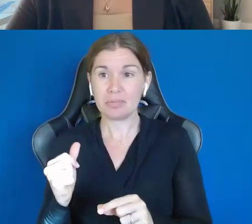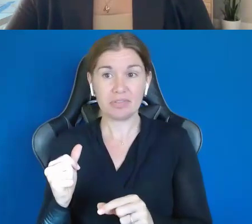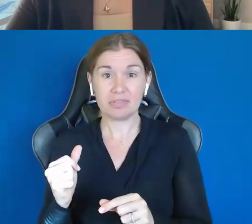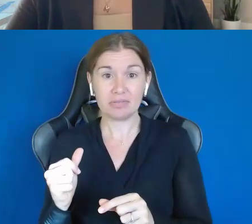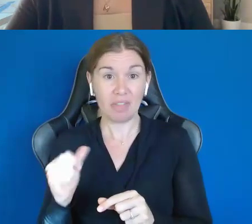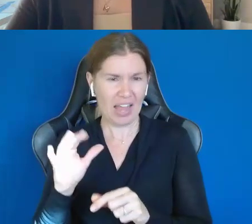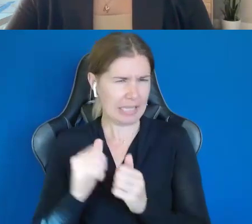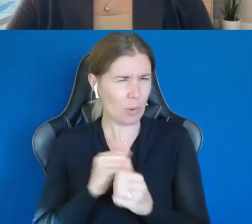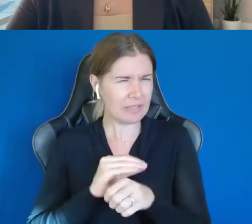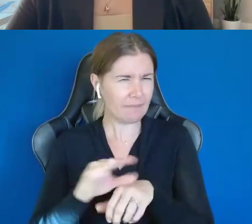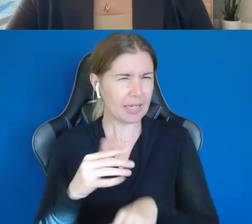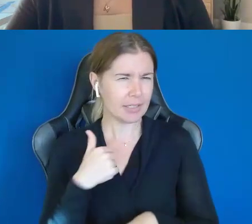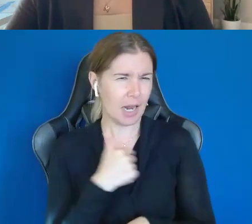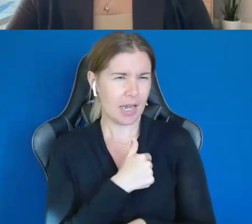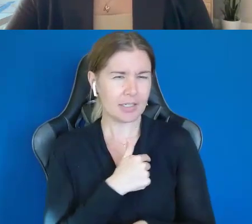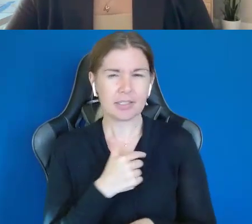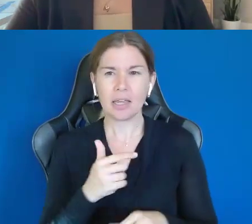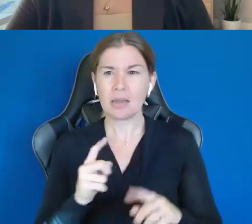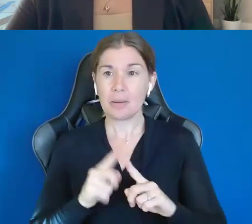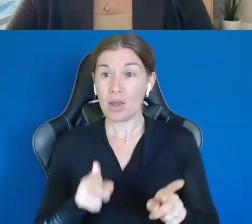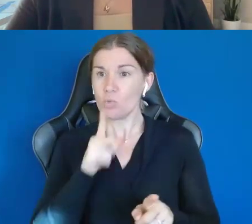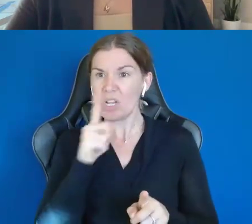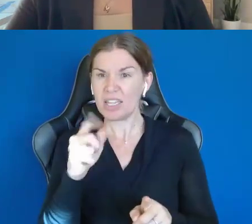And I thank God for our team, because once it becomes an issue, like Sheila said, I'll